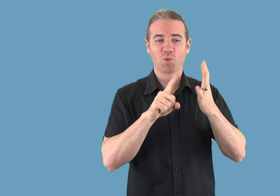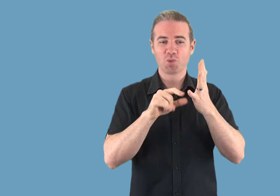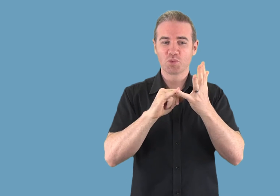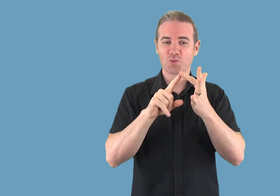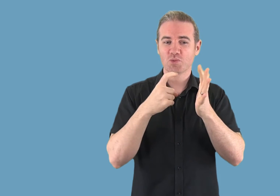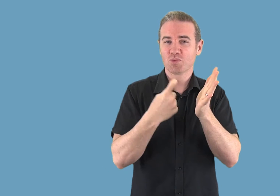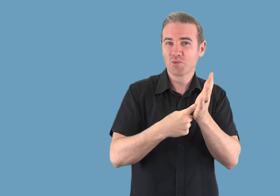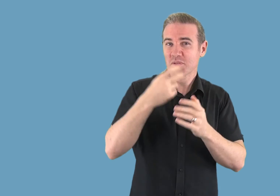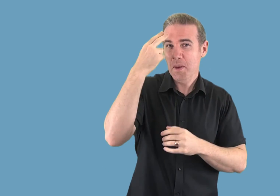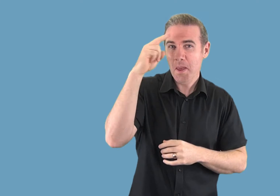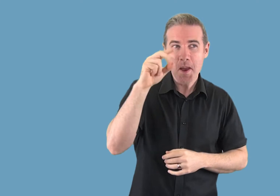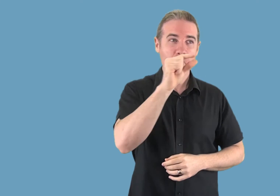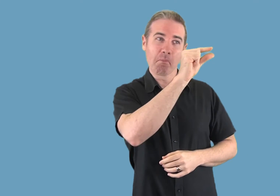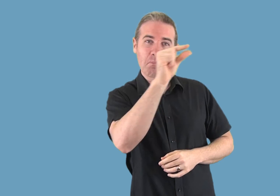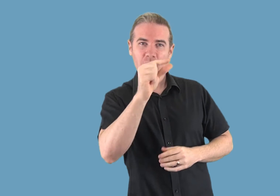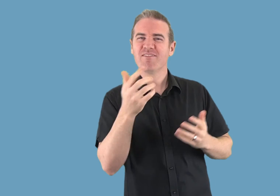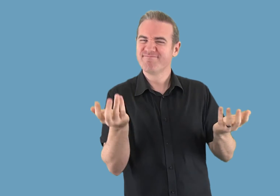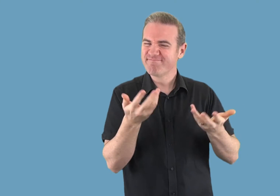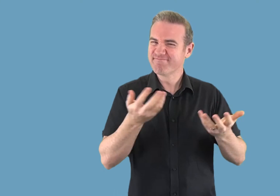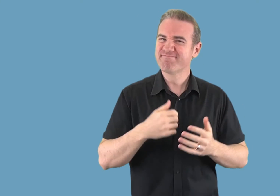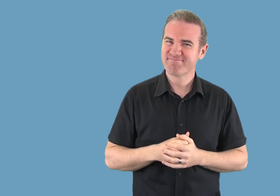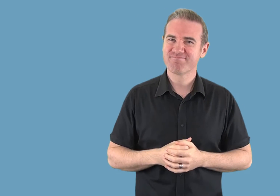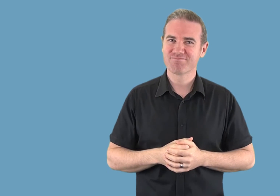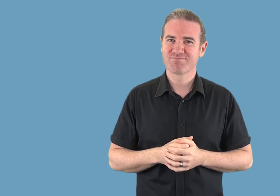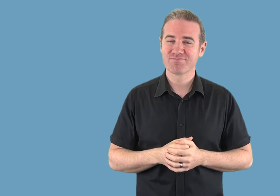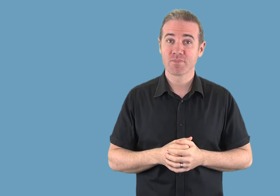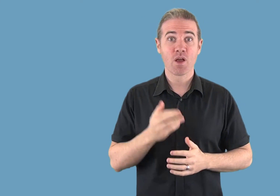including a Username and a Profile photo.